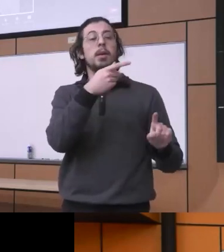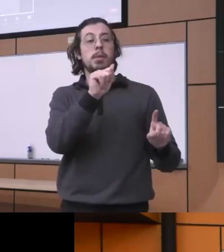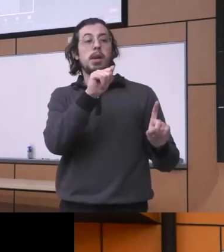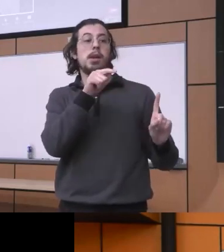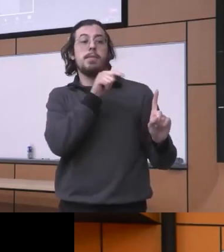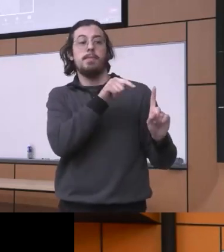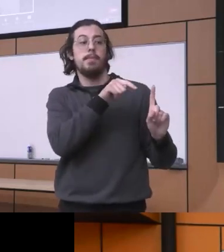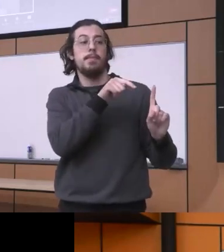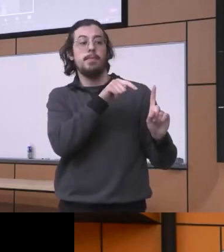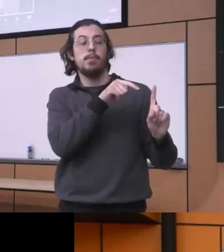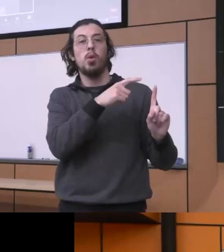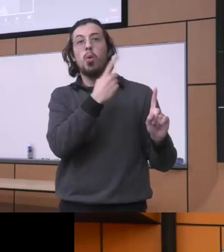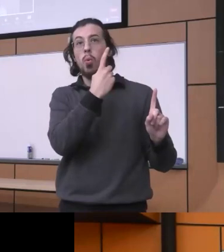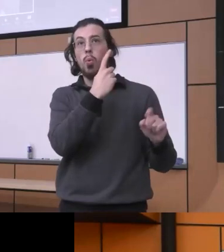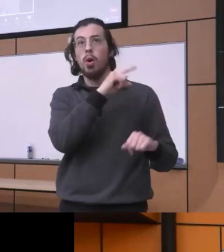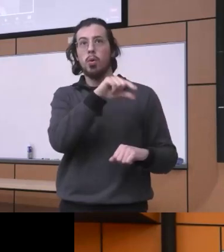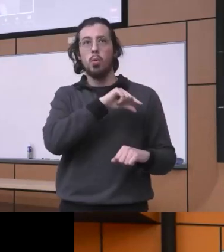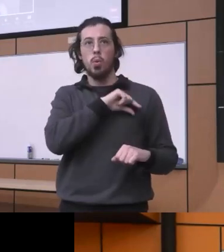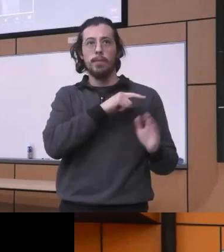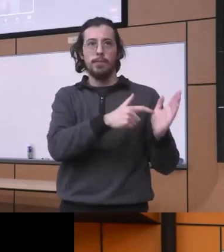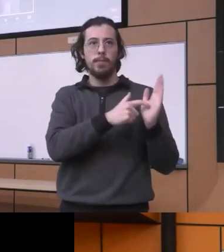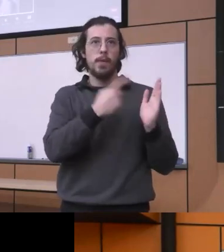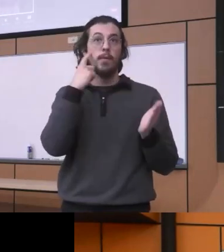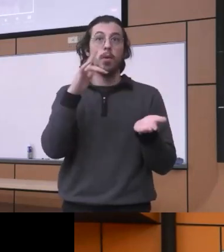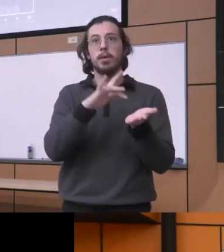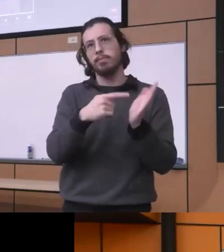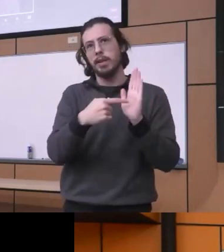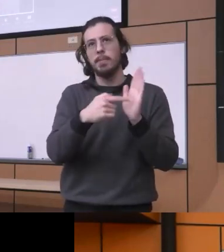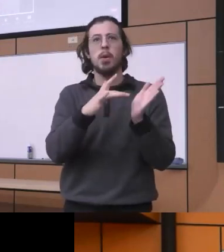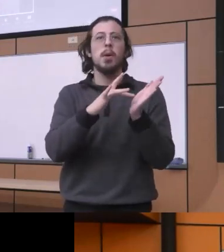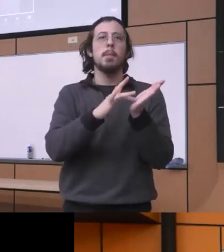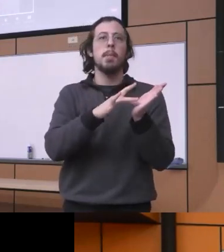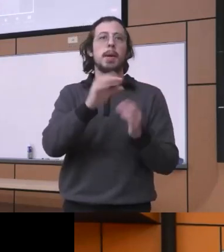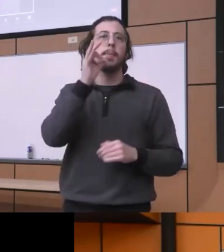one of the qualifying conditions for example medical marijuana is an adjunctive therapy you